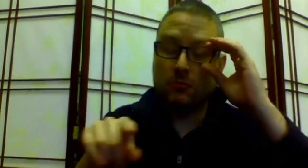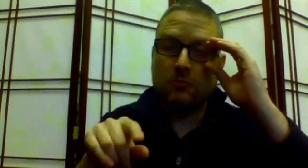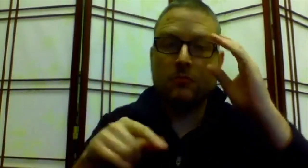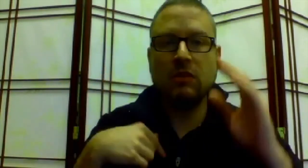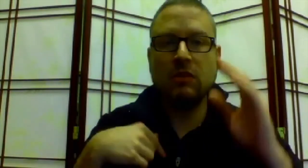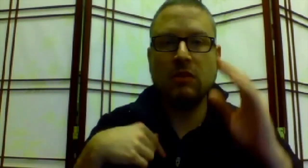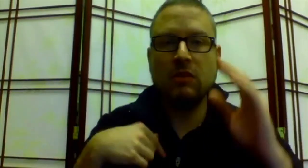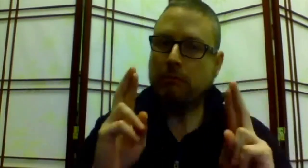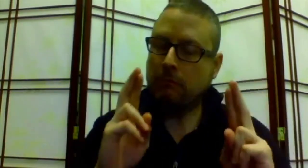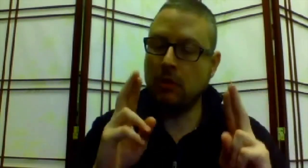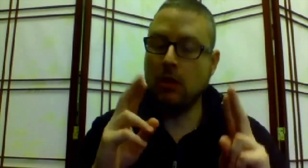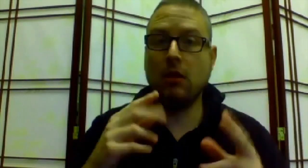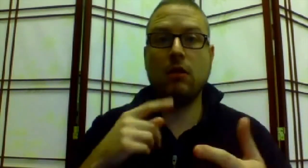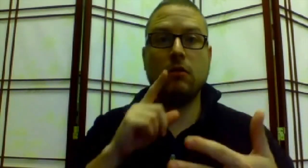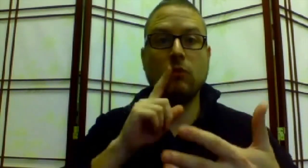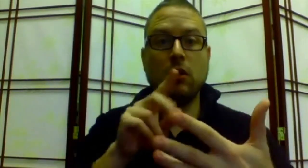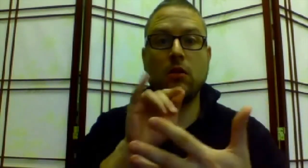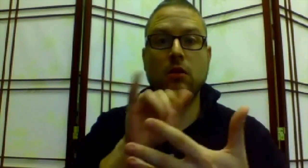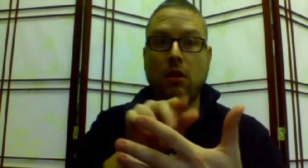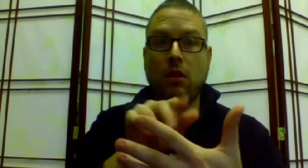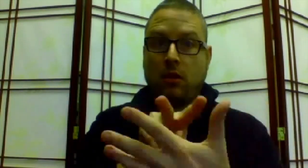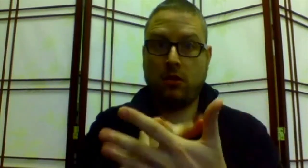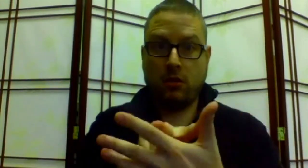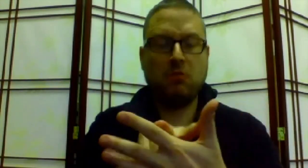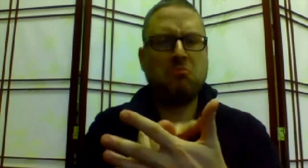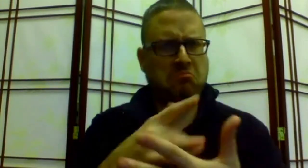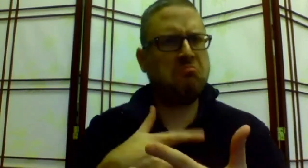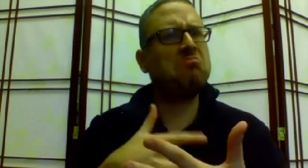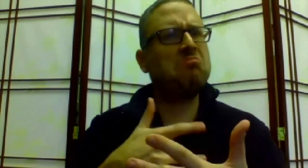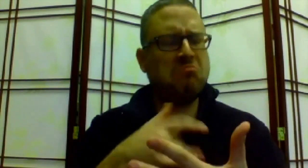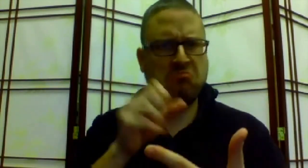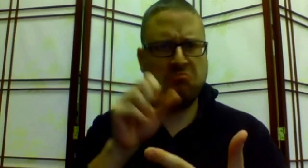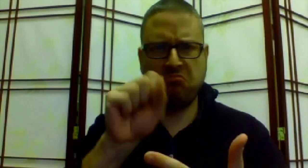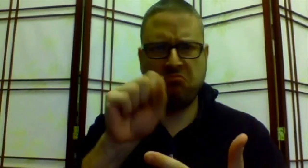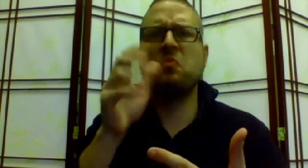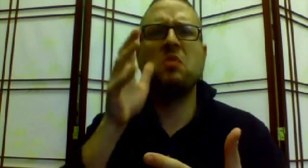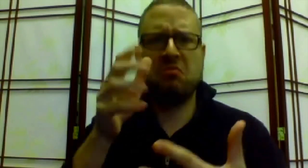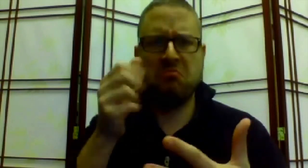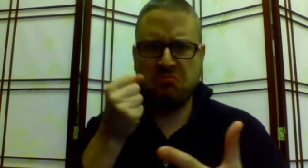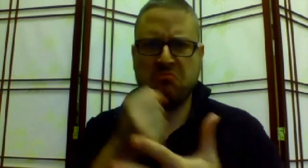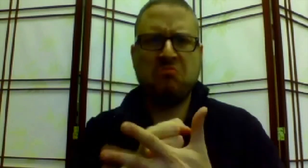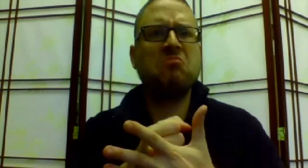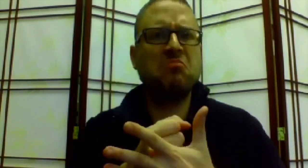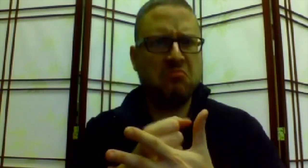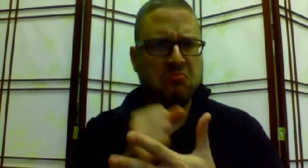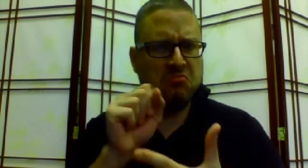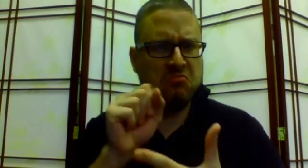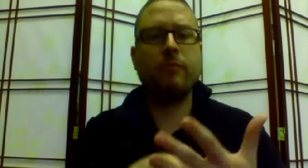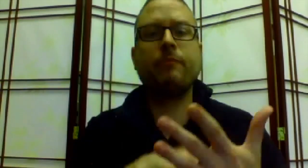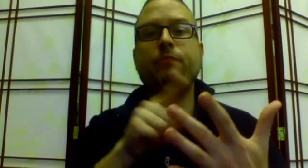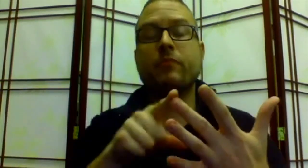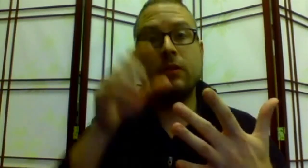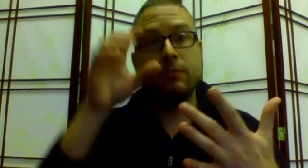We feel that the first two people I mentioned before are supportive of our bill.